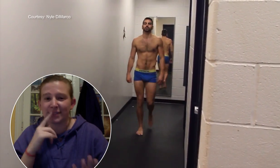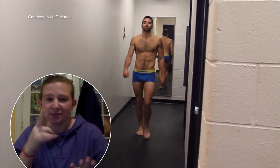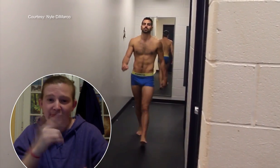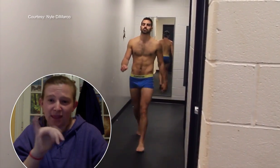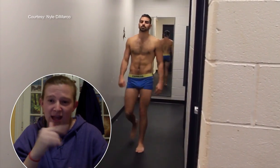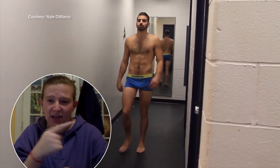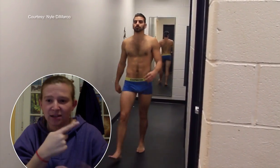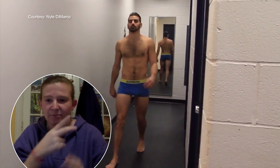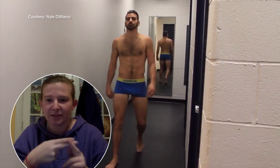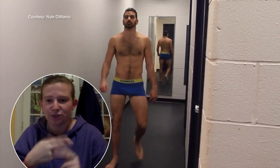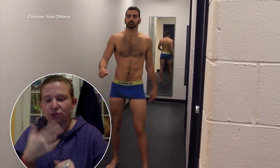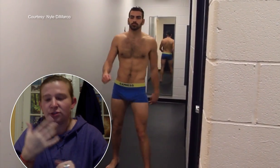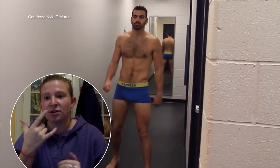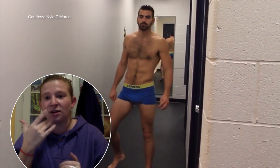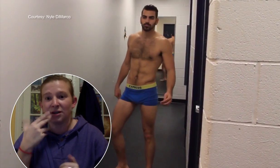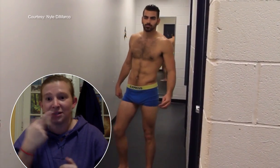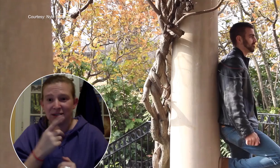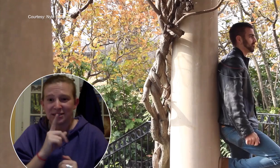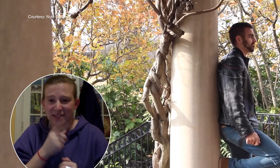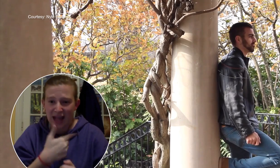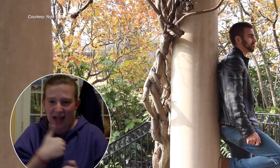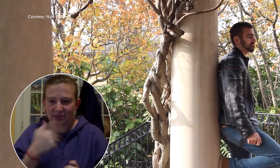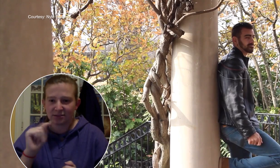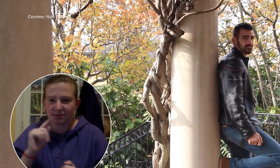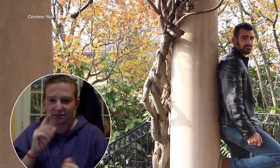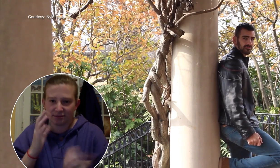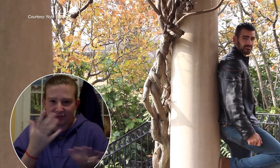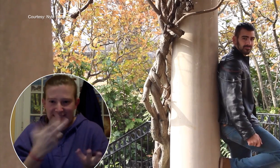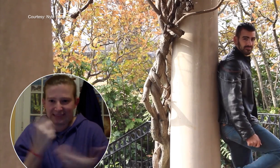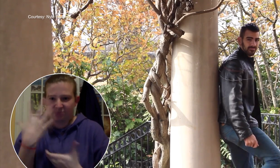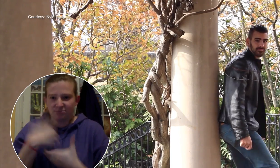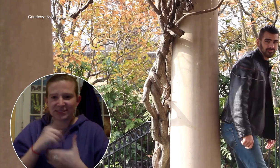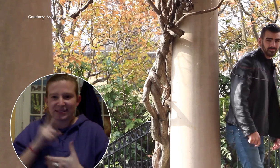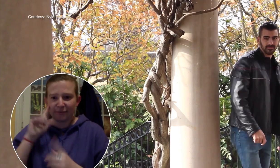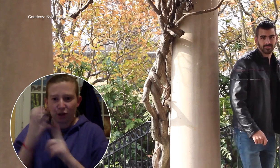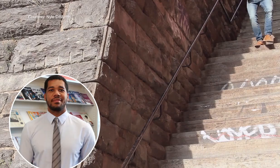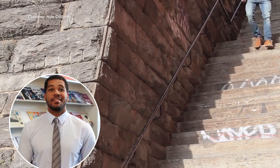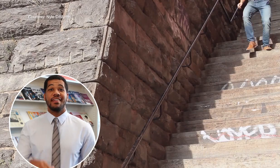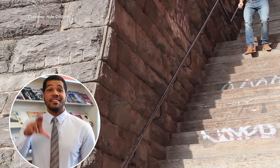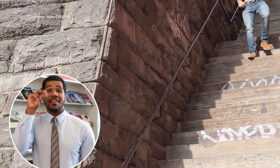The third thing, of course, like he mentioned is that Deaf culture's really ingrained in him."